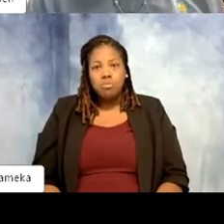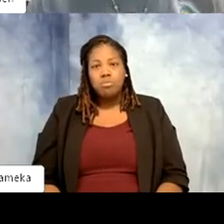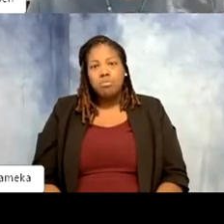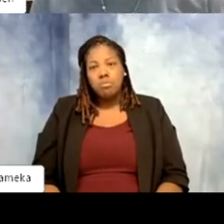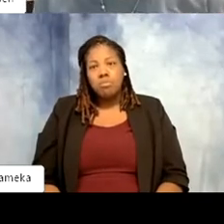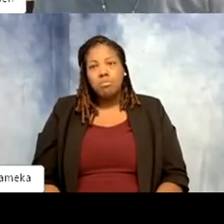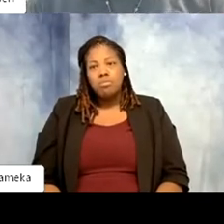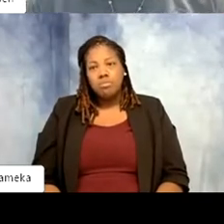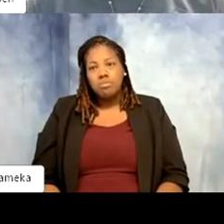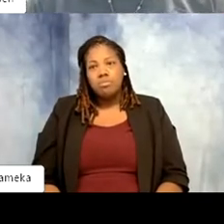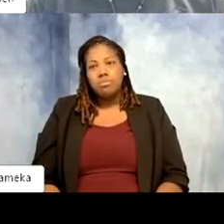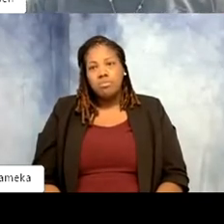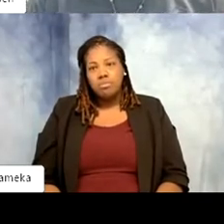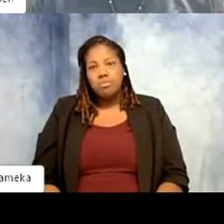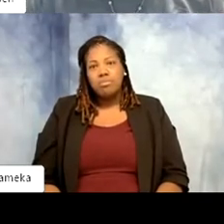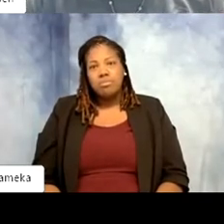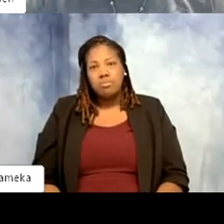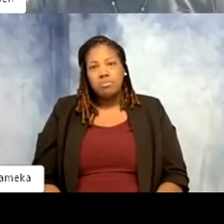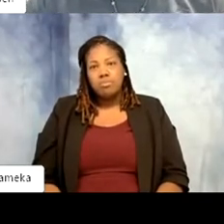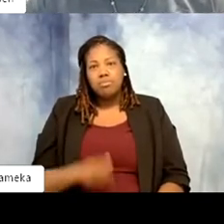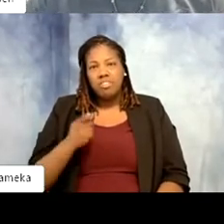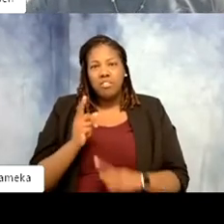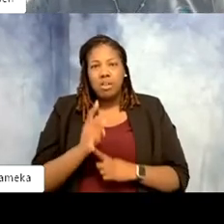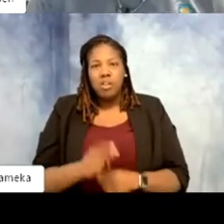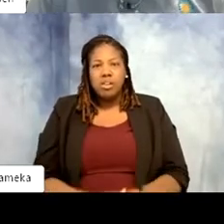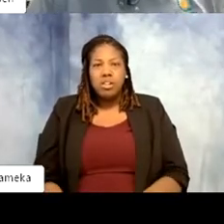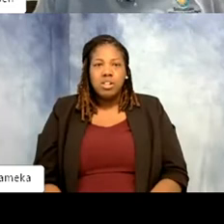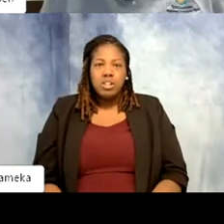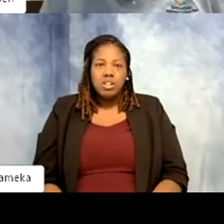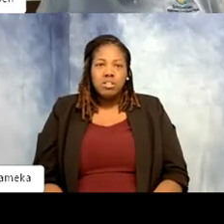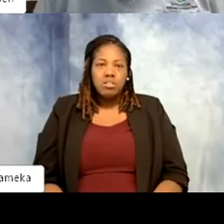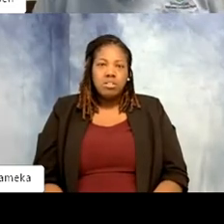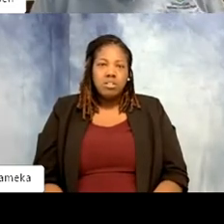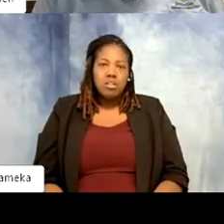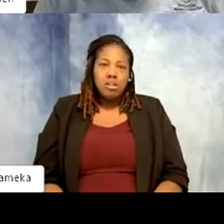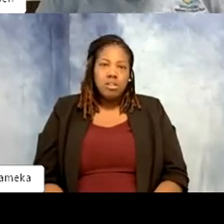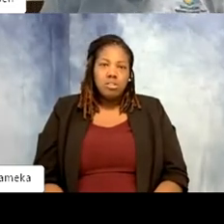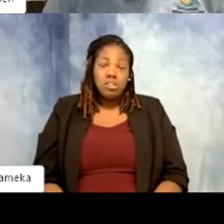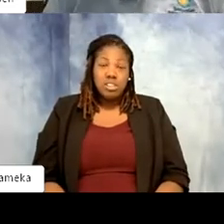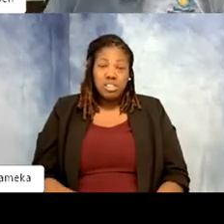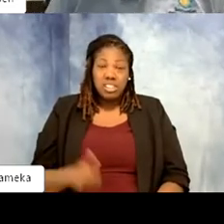Shellie: I'll give folks another few seconds. Don't forget to put those ideas in the chat if you think of other things.